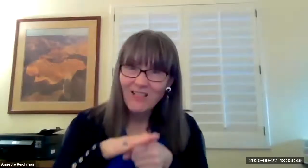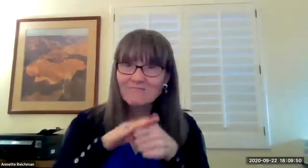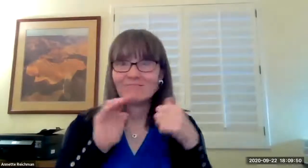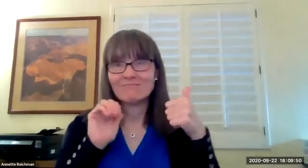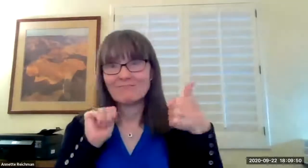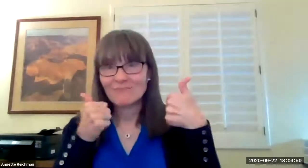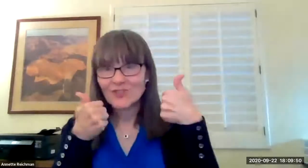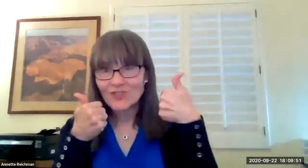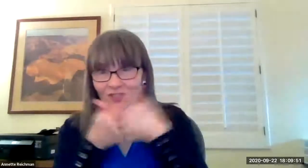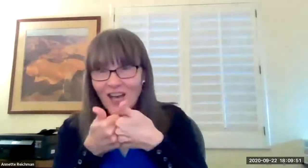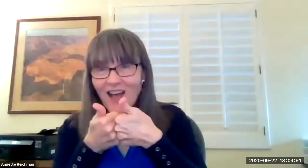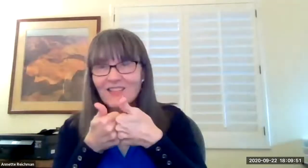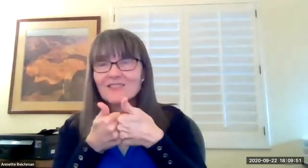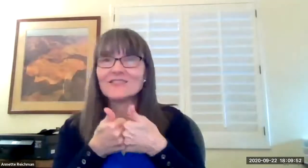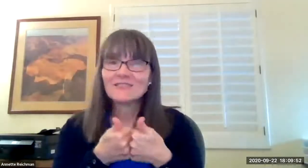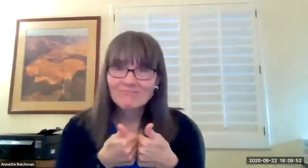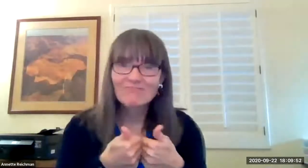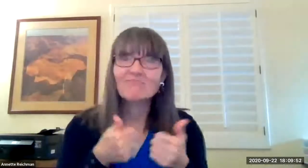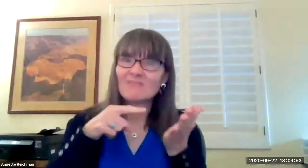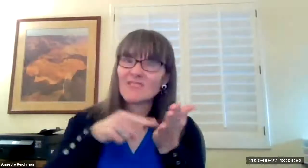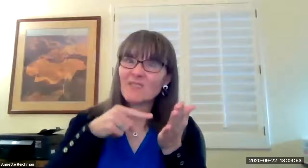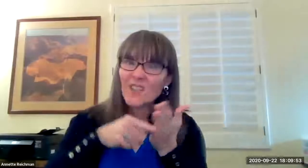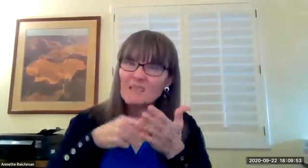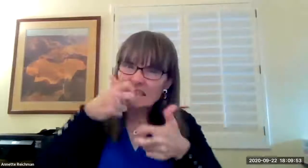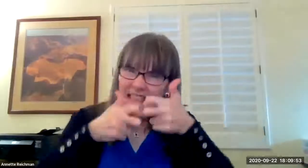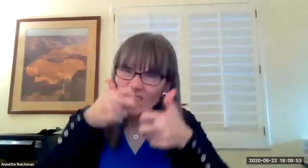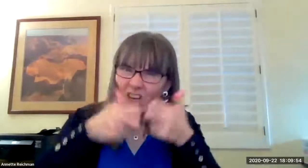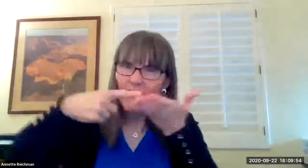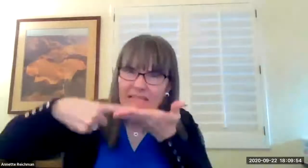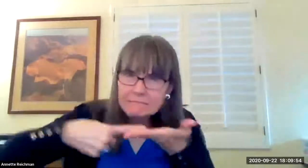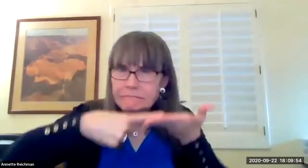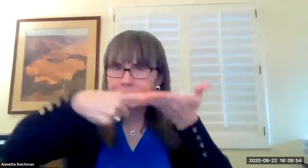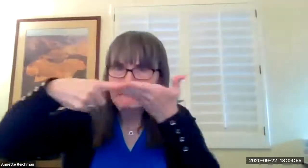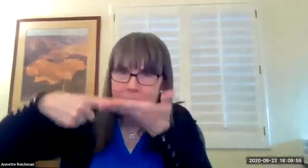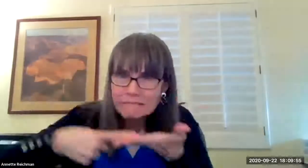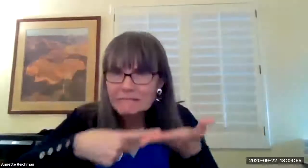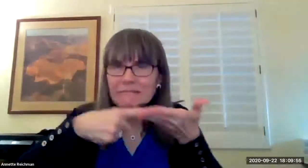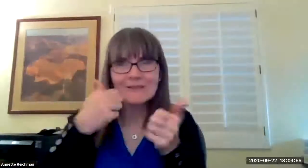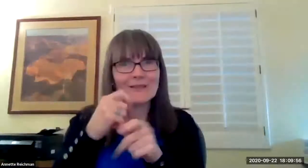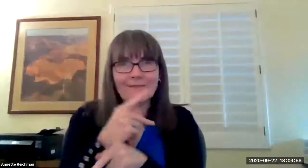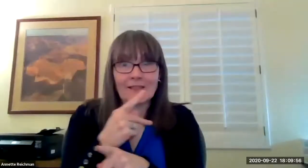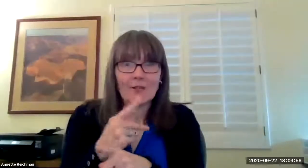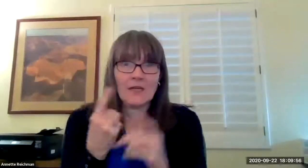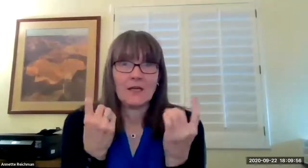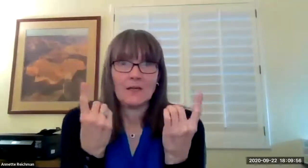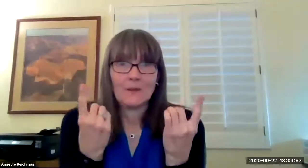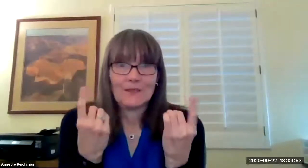it hasn't been easy it's been stressful challenging we've had to have some